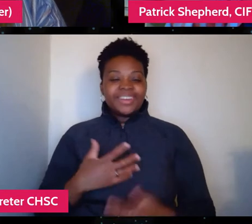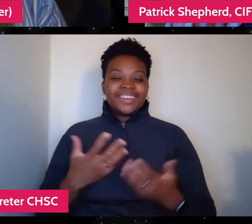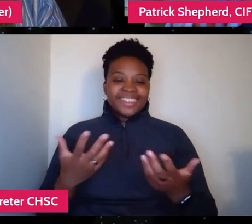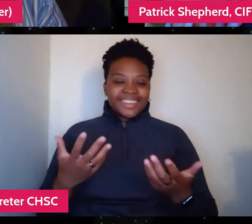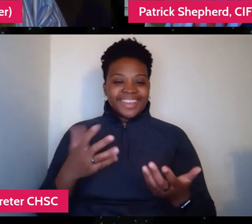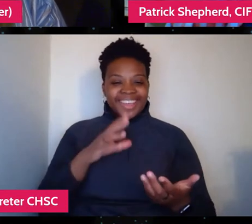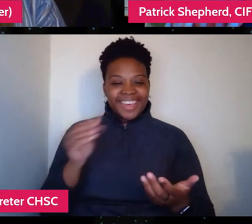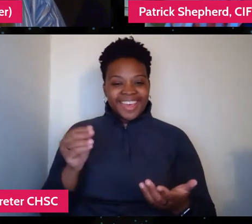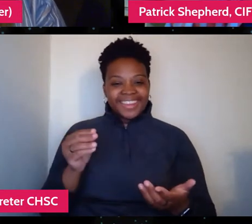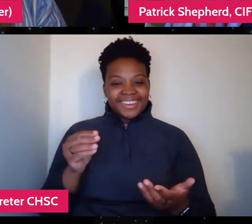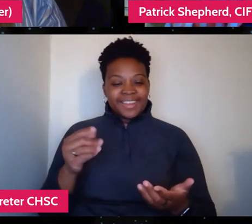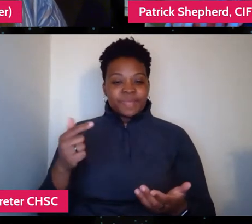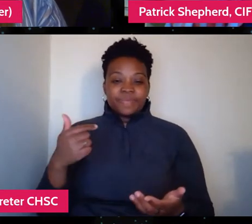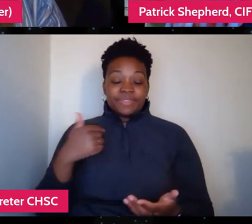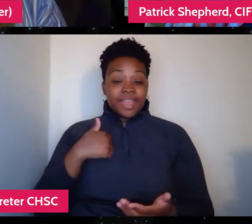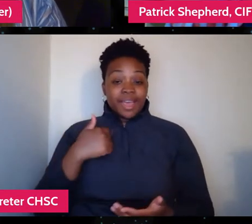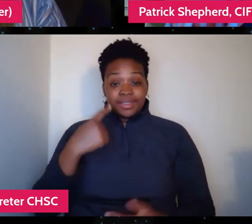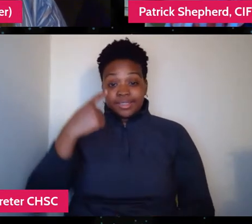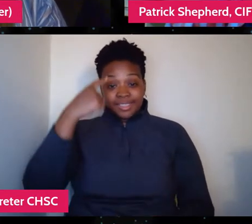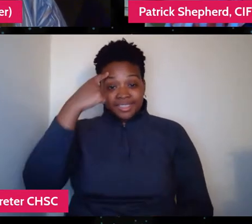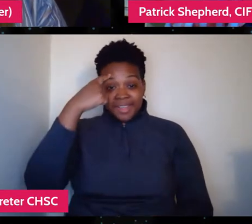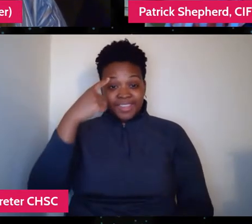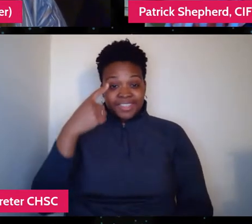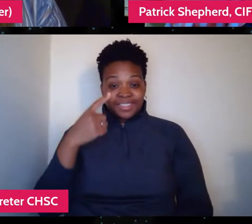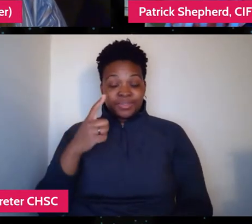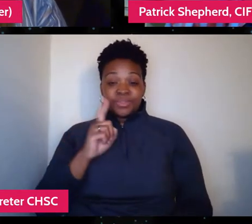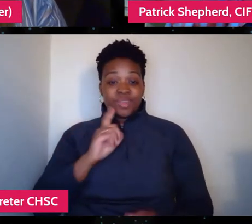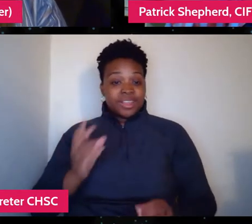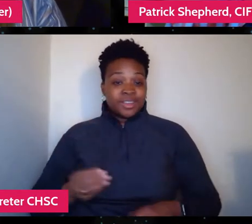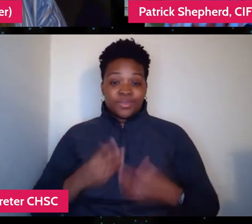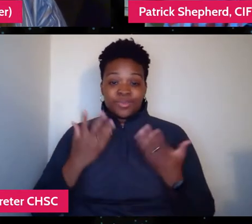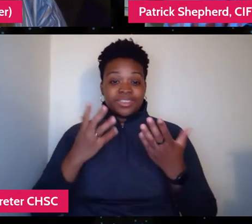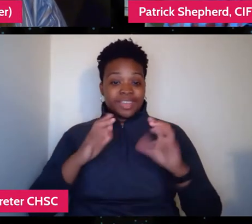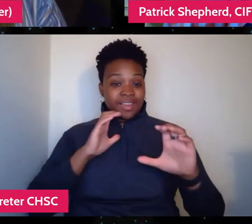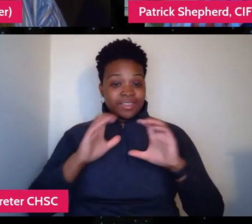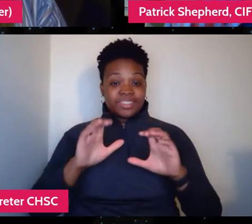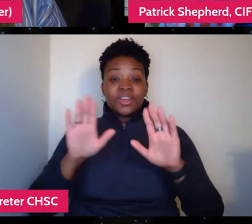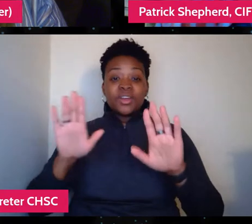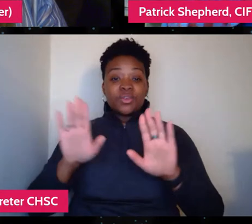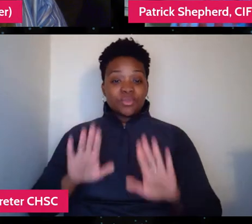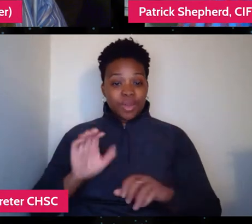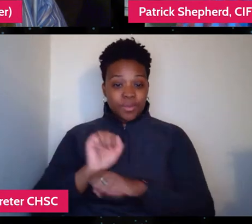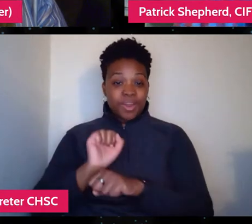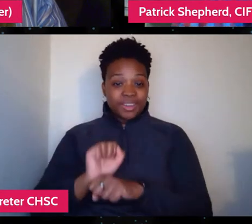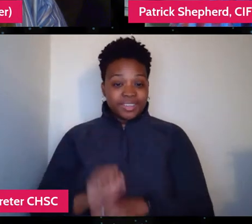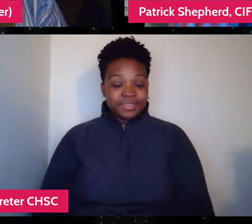And I just thought it was such an enriching conversation. So great work. Thank you Pat.